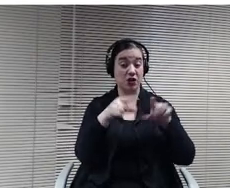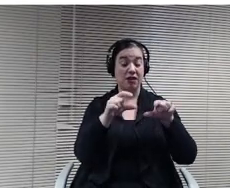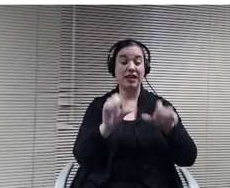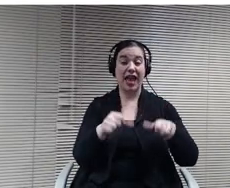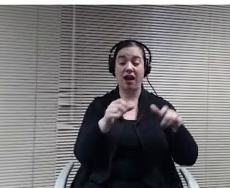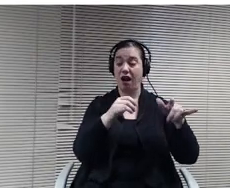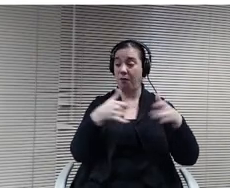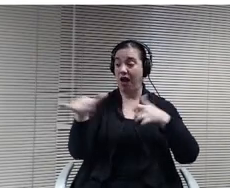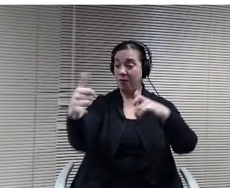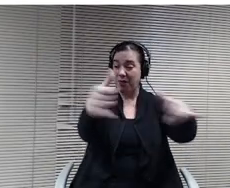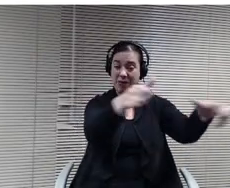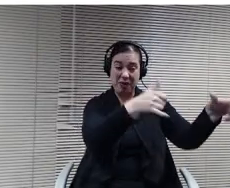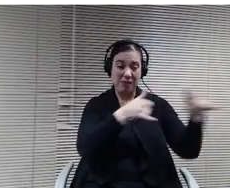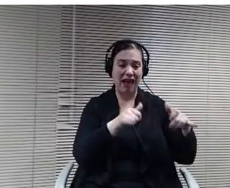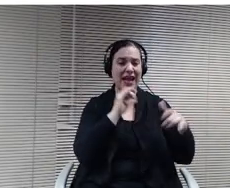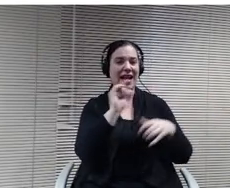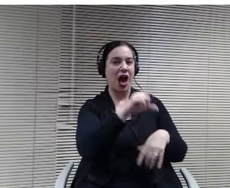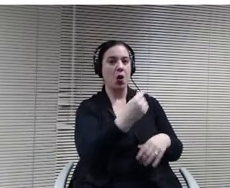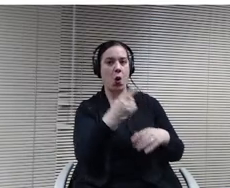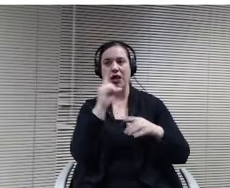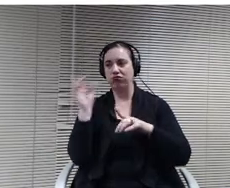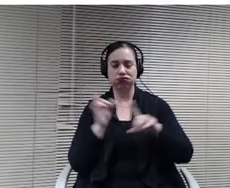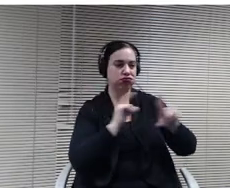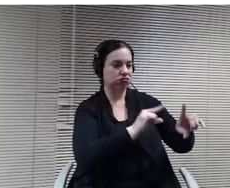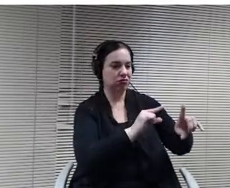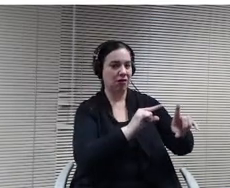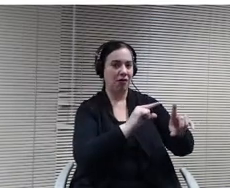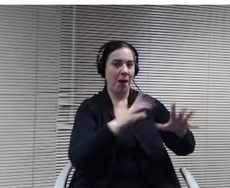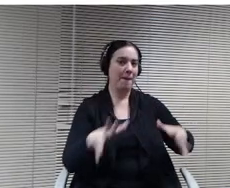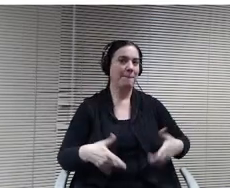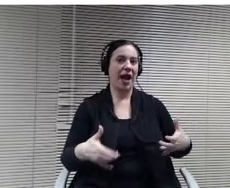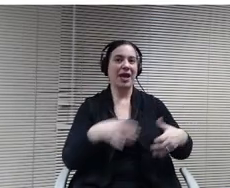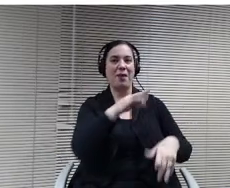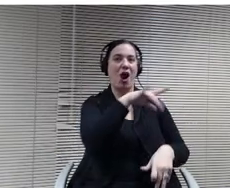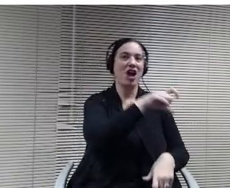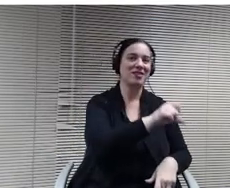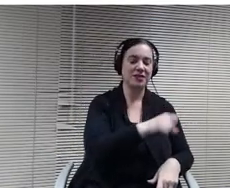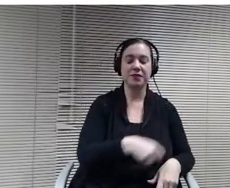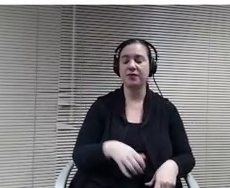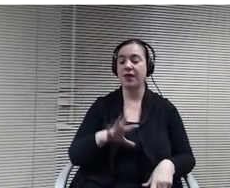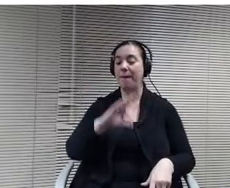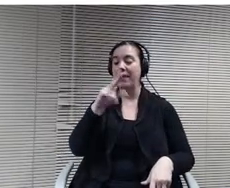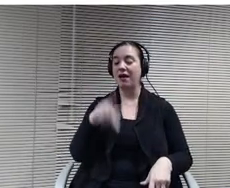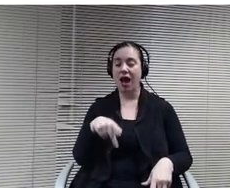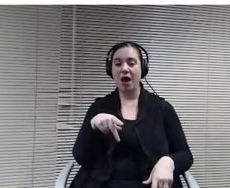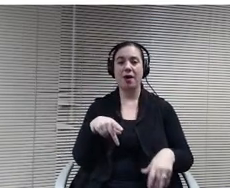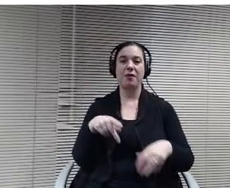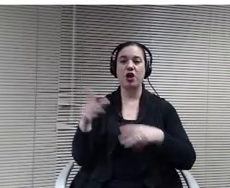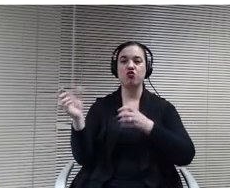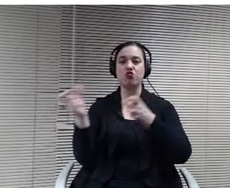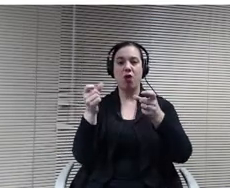playing soccer pick up and drop off. We've had to use some technology to change that but again just looking at the